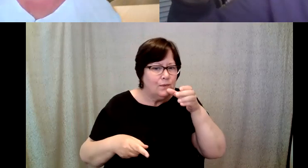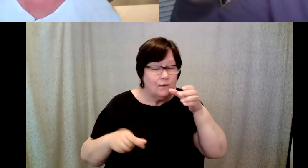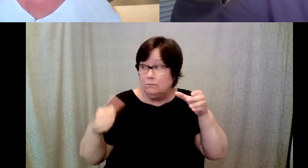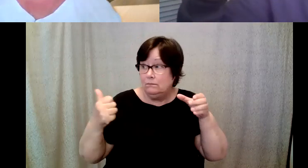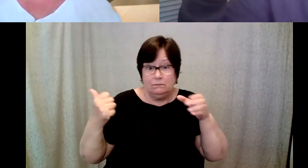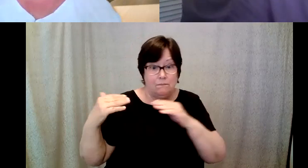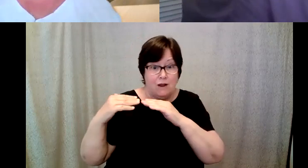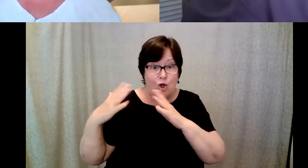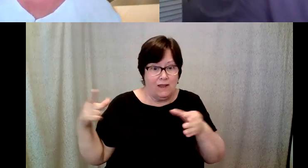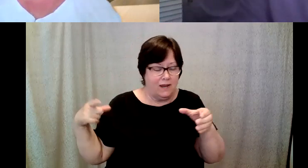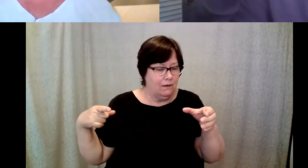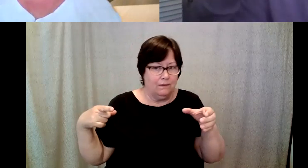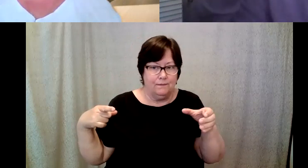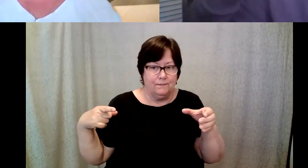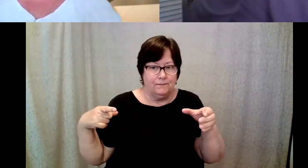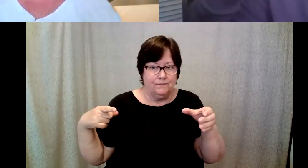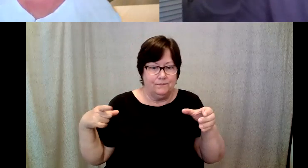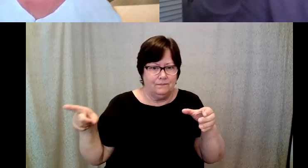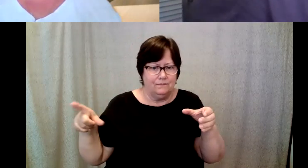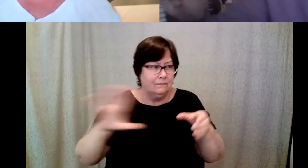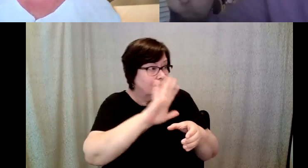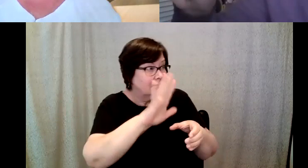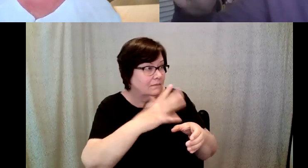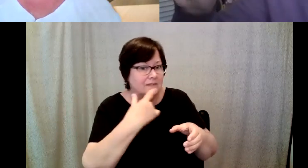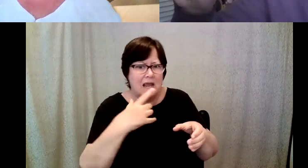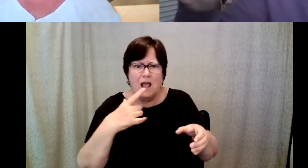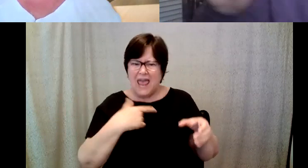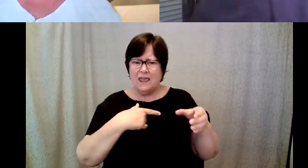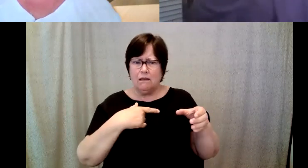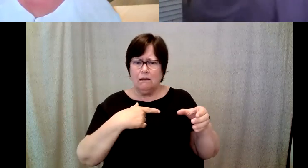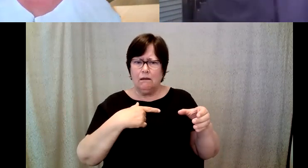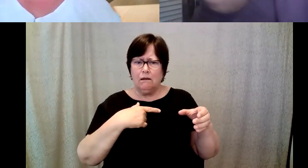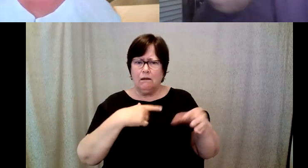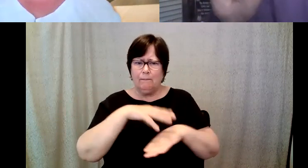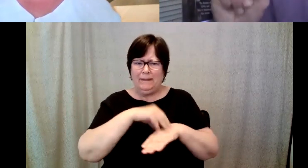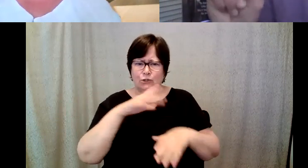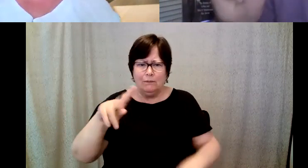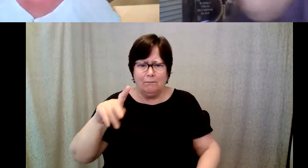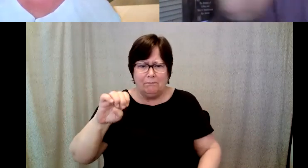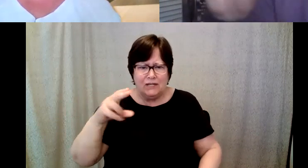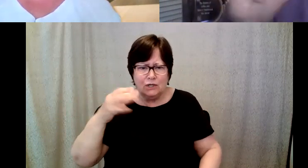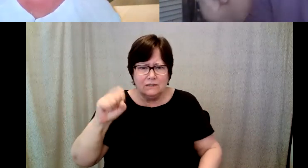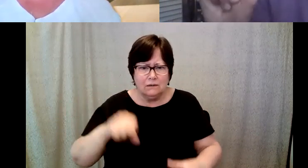D. Major Cohen: said, peaches, she said the same thing, and so, two of us are standing